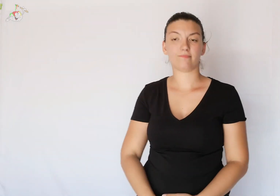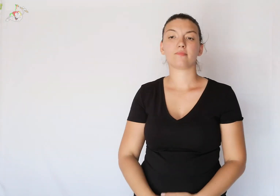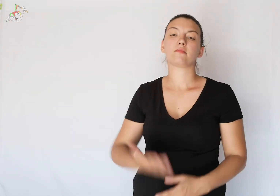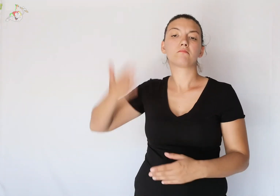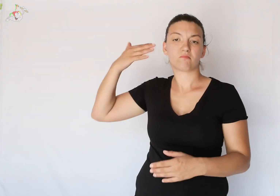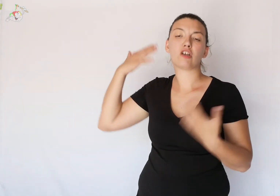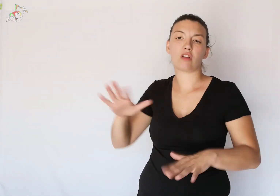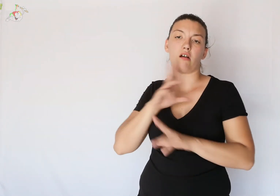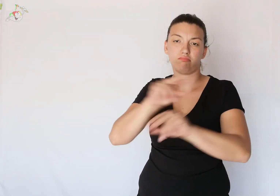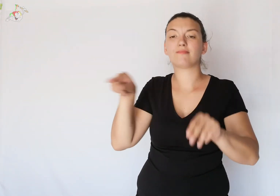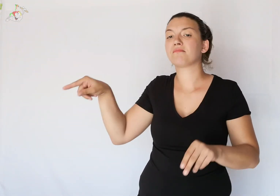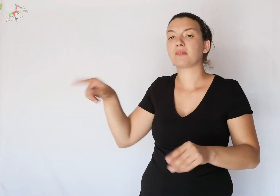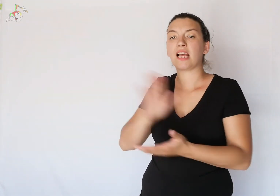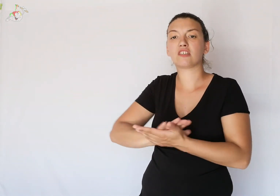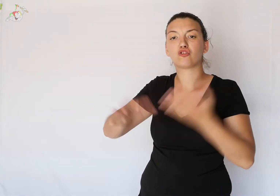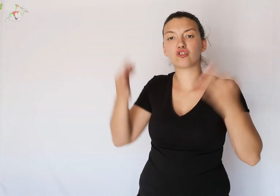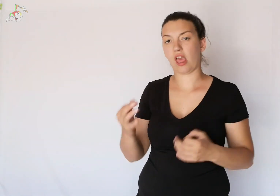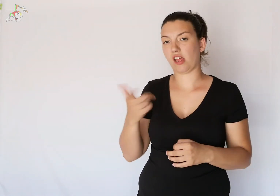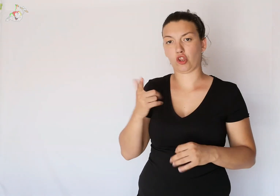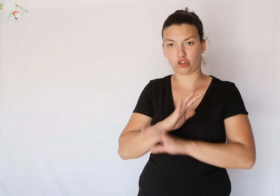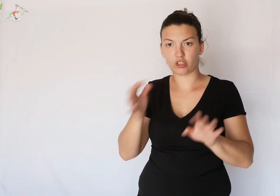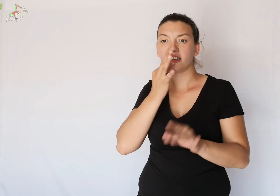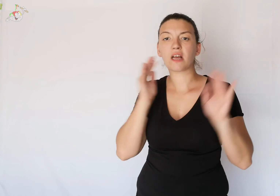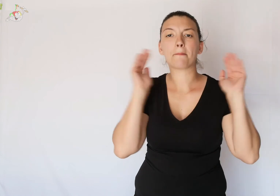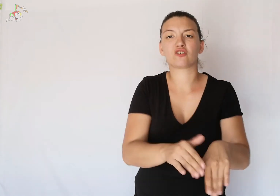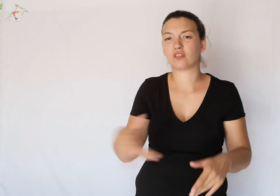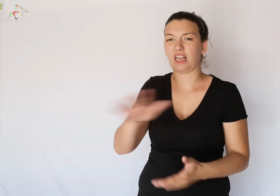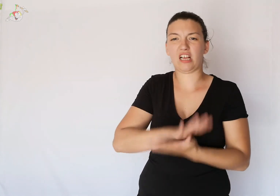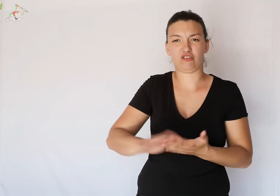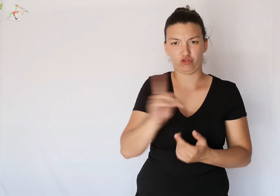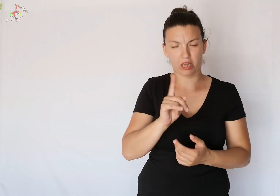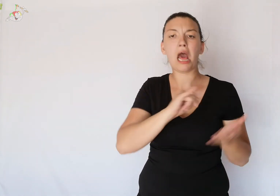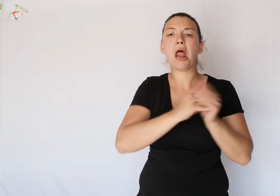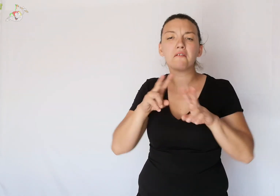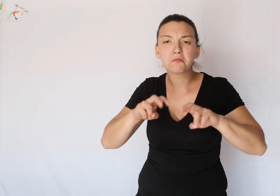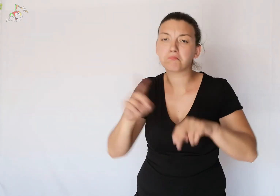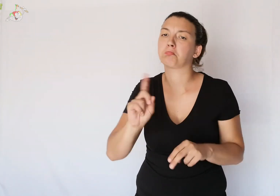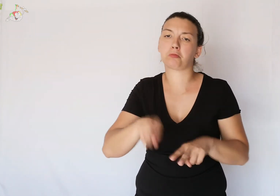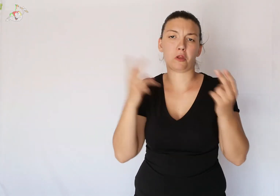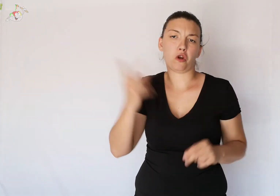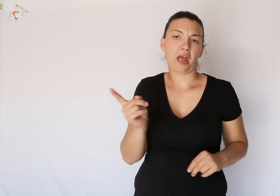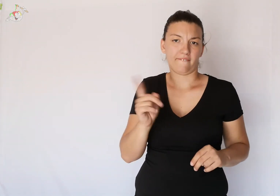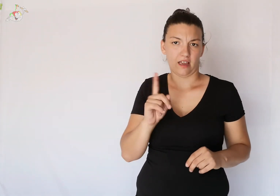It was said that it was not hygienic in swimming pools but in the end it was verified that it is not true,